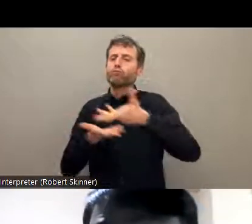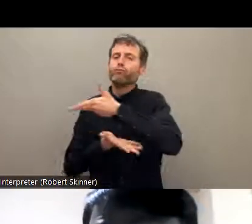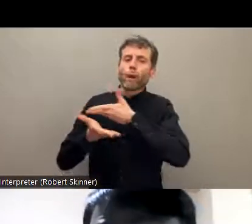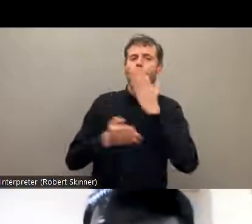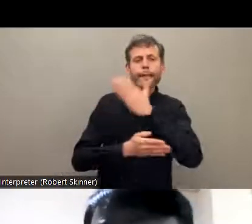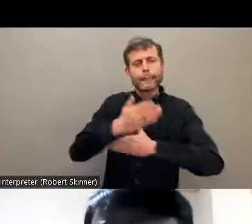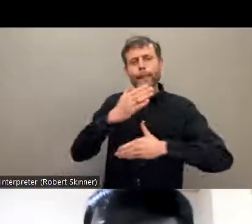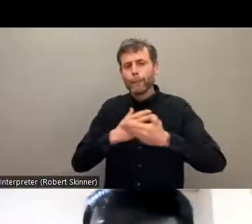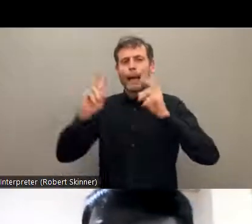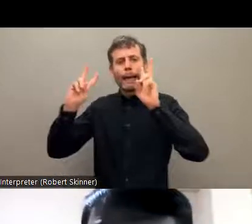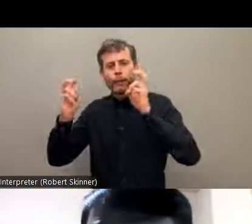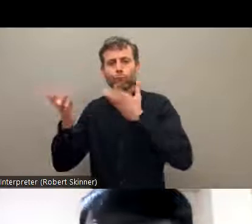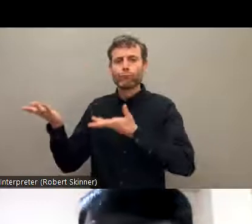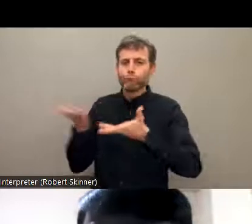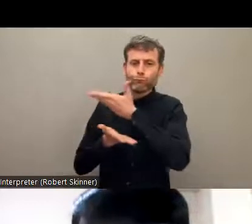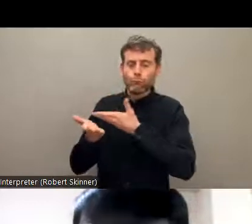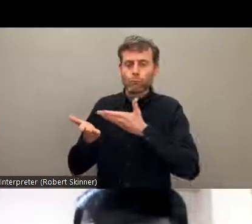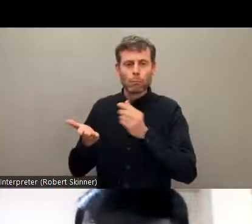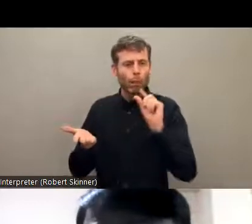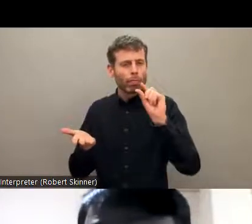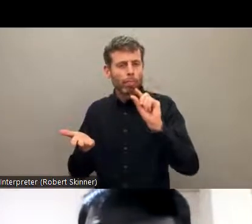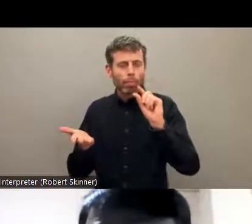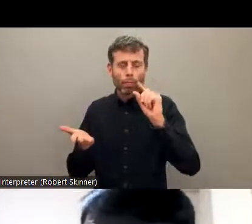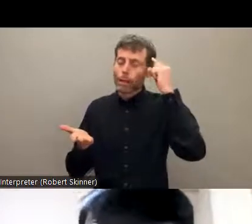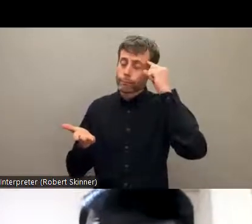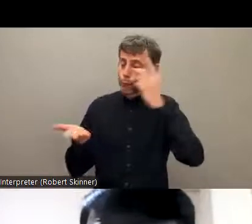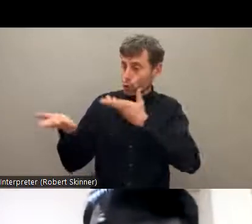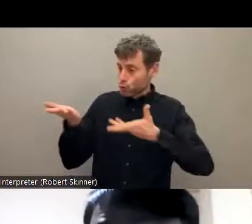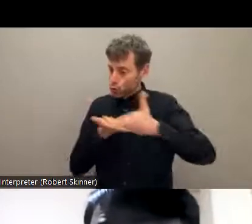Because within the disability